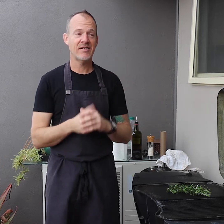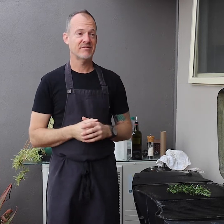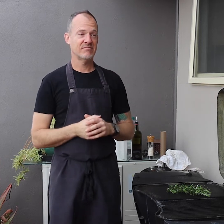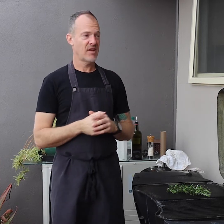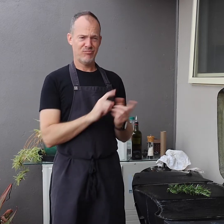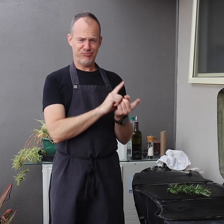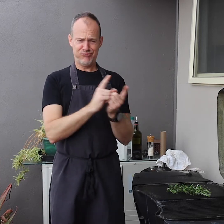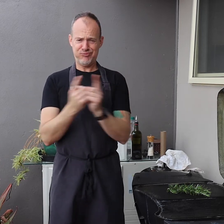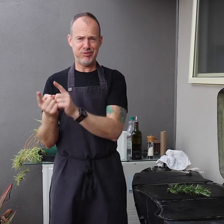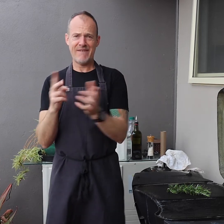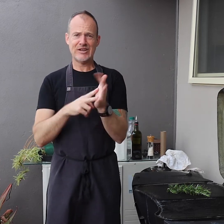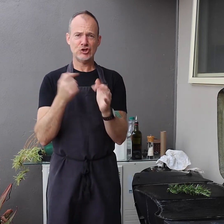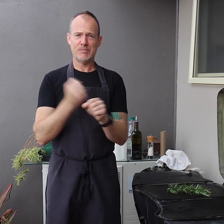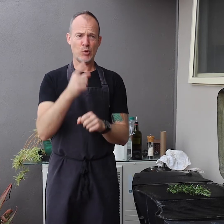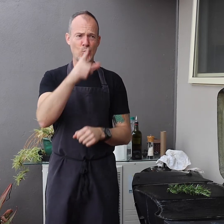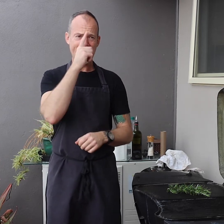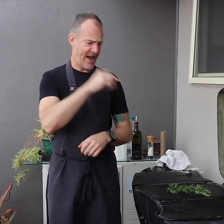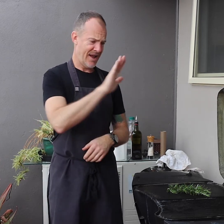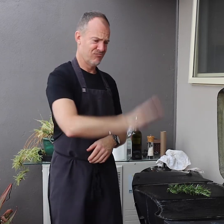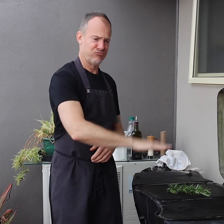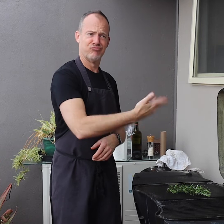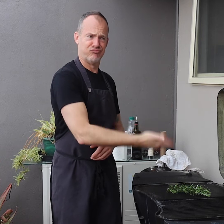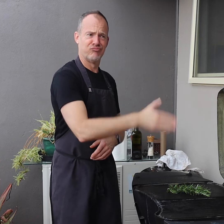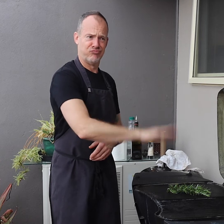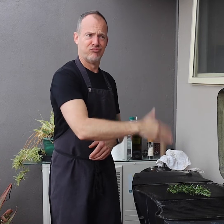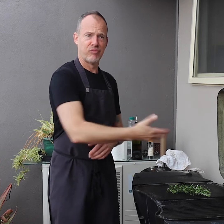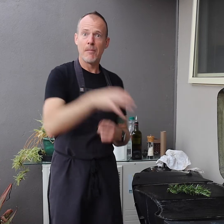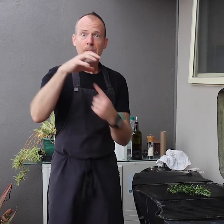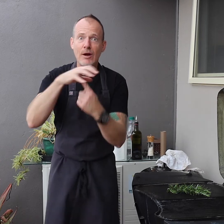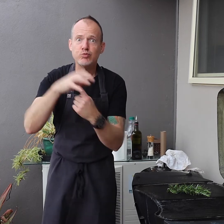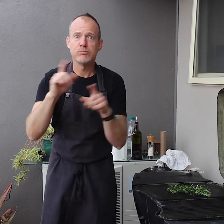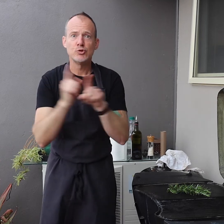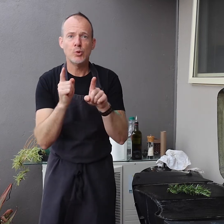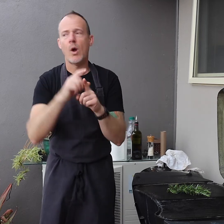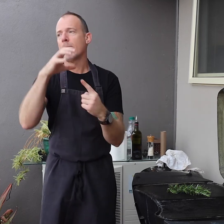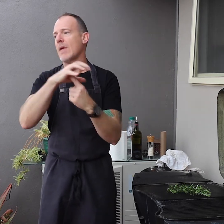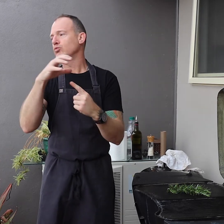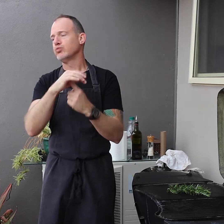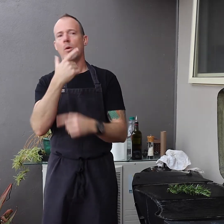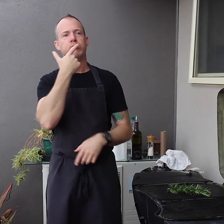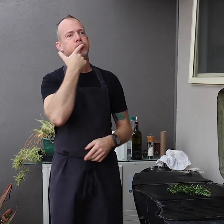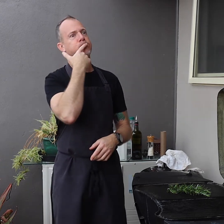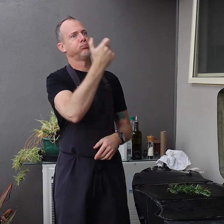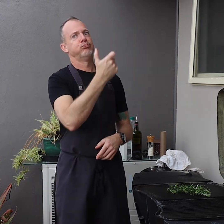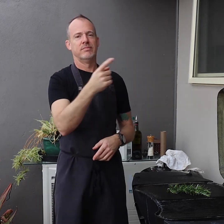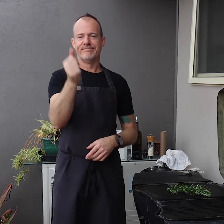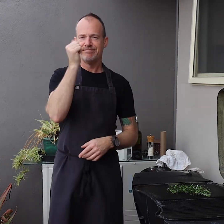any vegetable can be cooked on the BBQ. Mushrooms too, mushrooms are delicious!